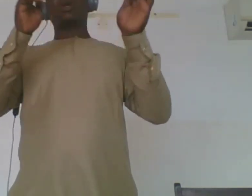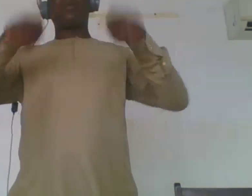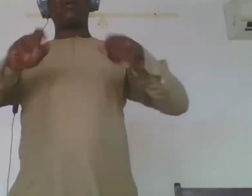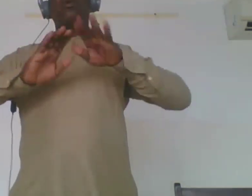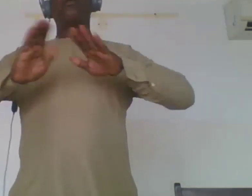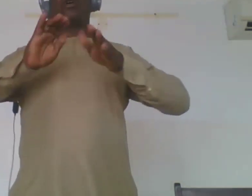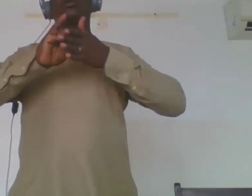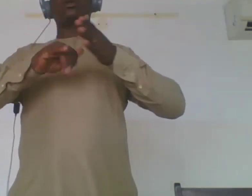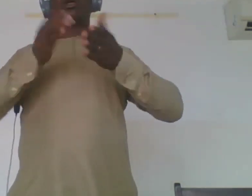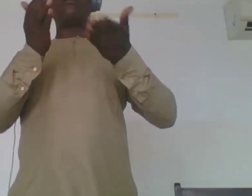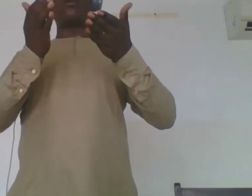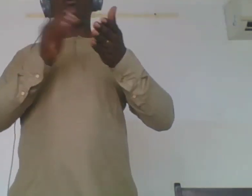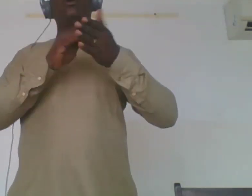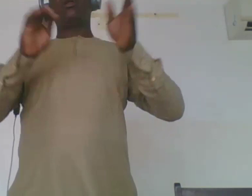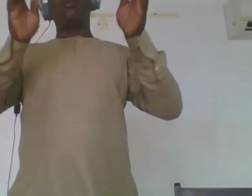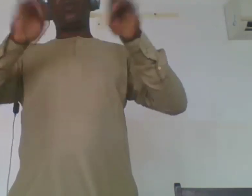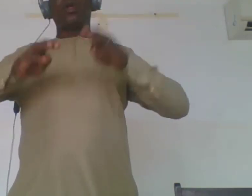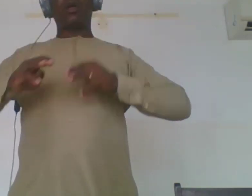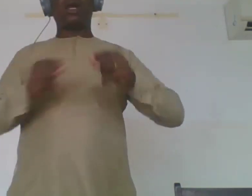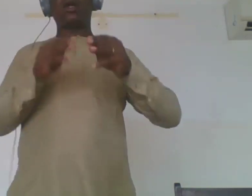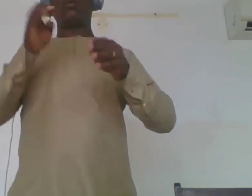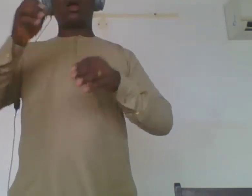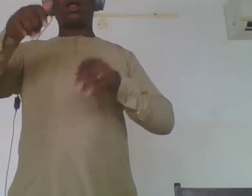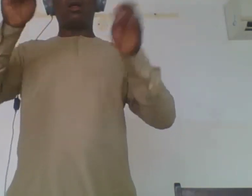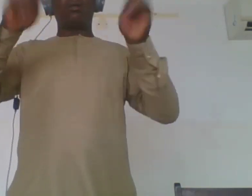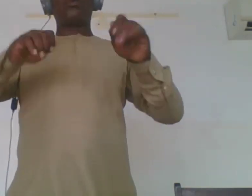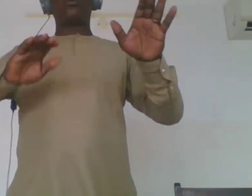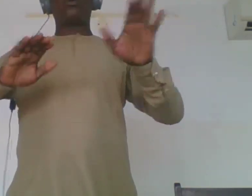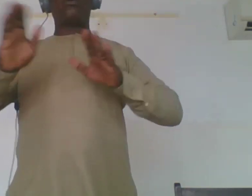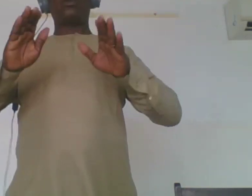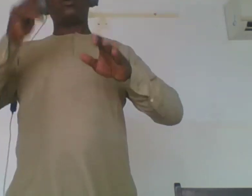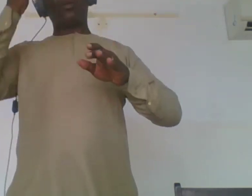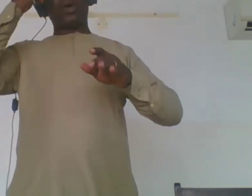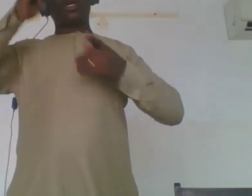think and I would recommend that the systems are rearranged and redesigned to